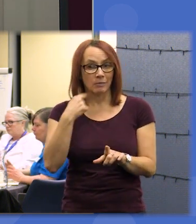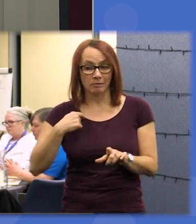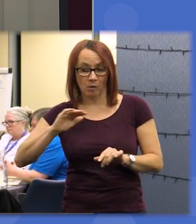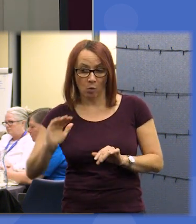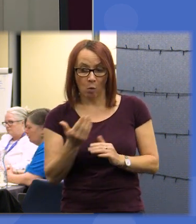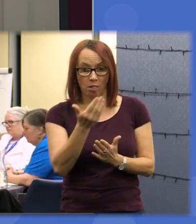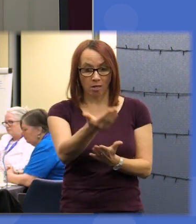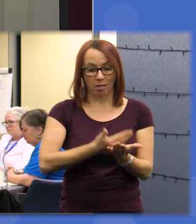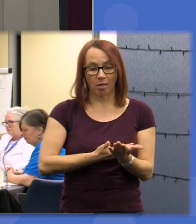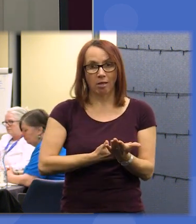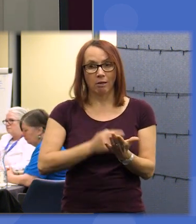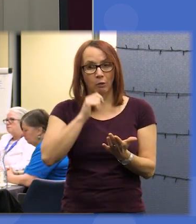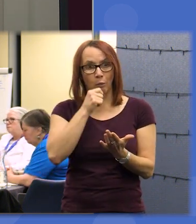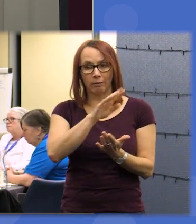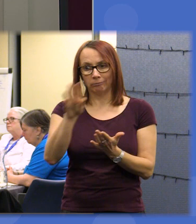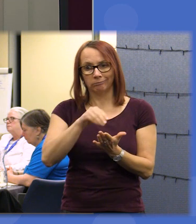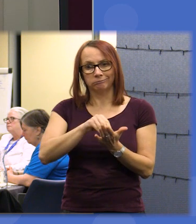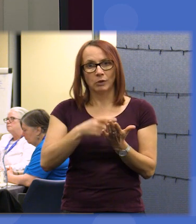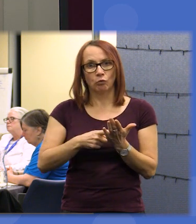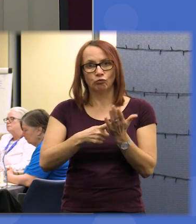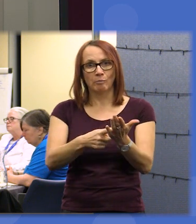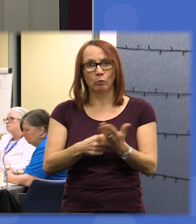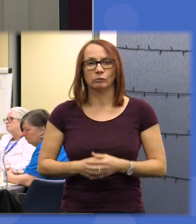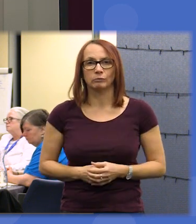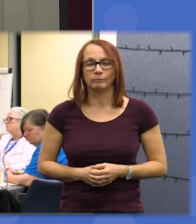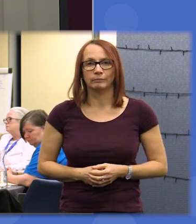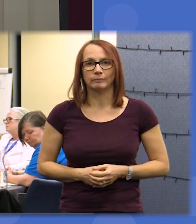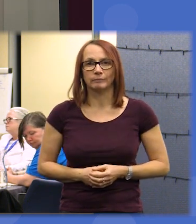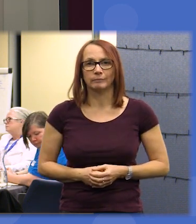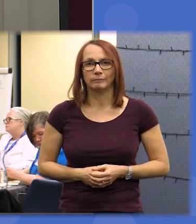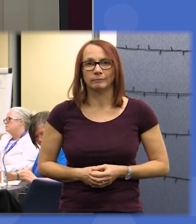the Event Reporting so everything will be in the reports and please also bear